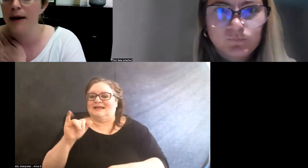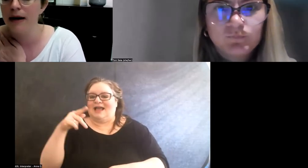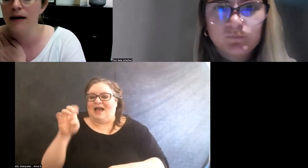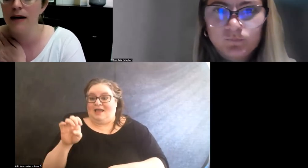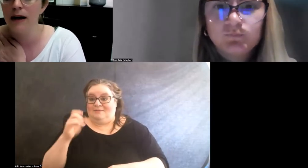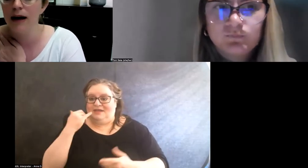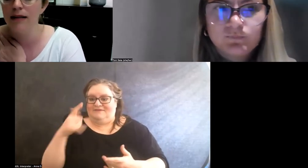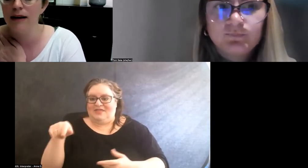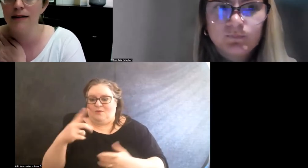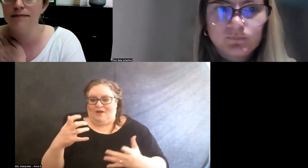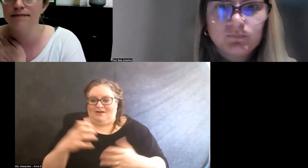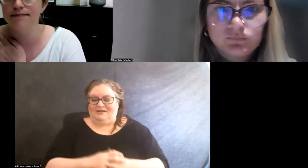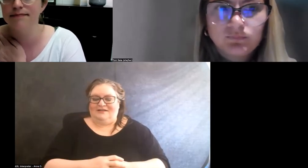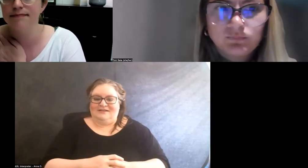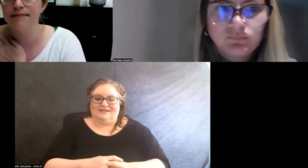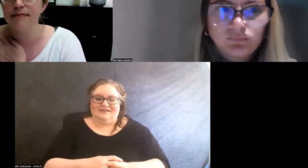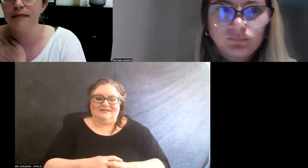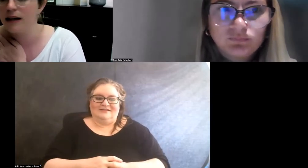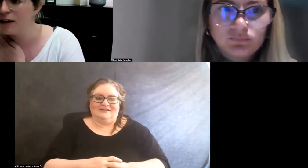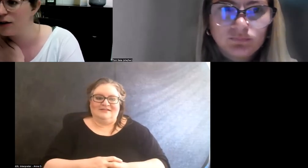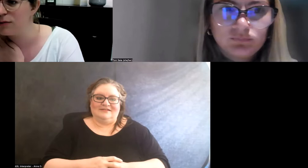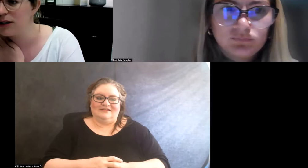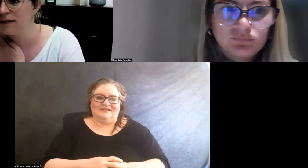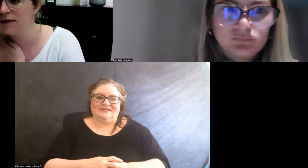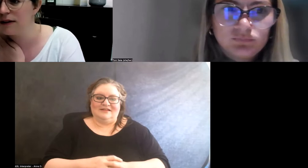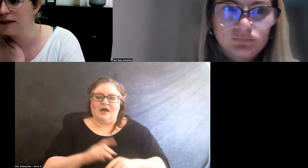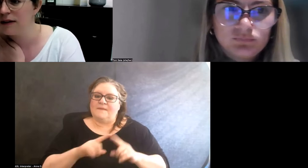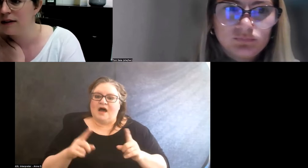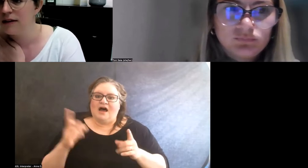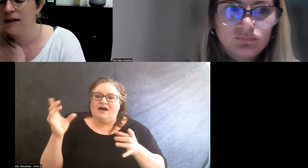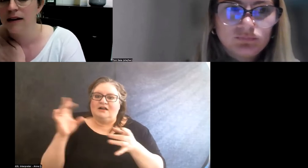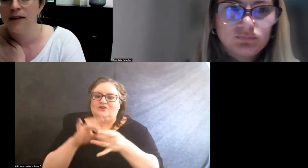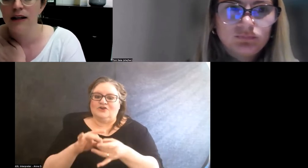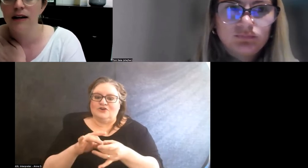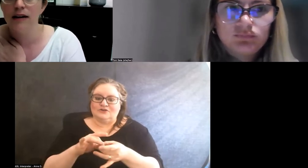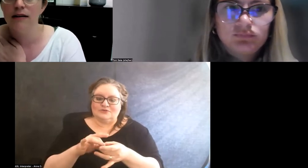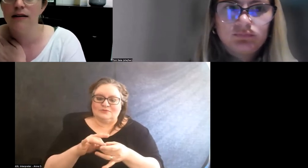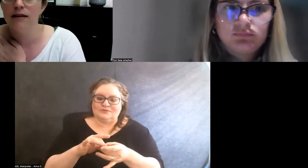But I think in terms of the more general question,